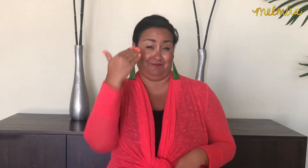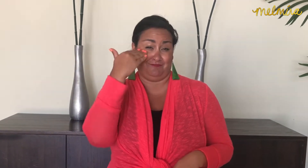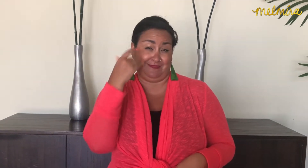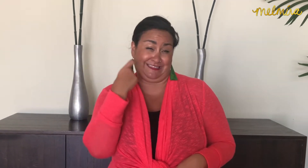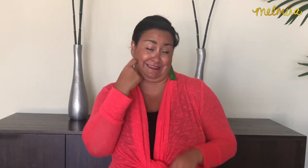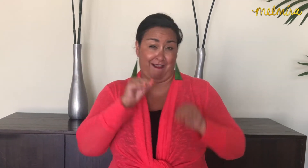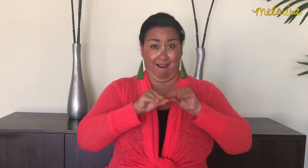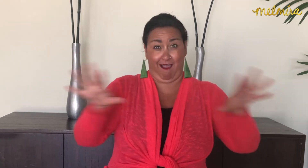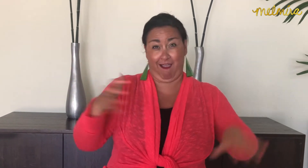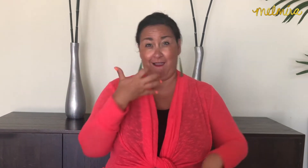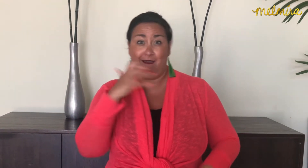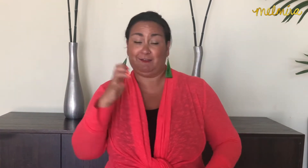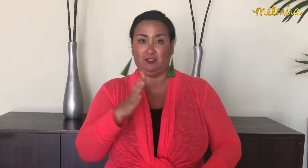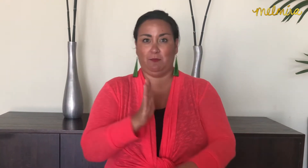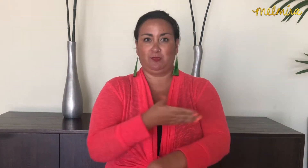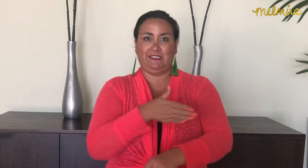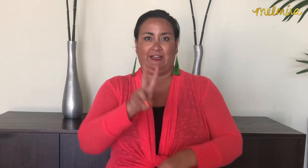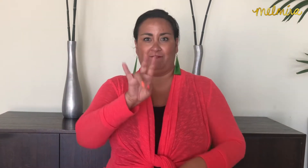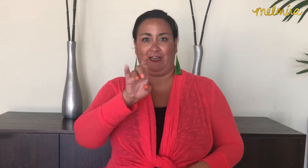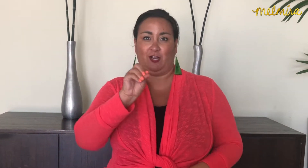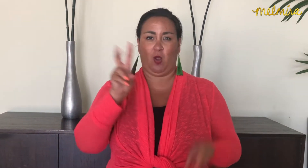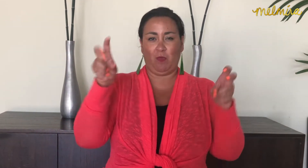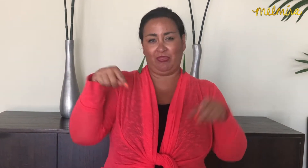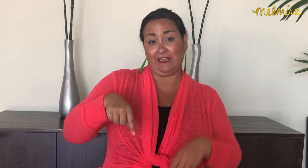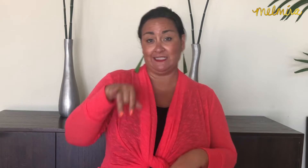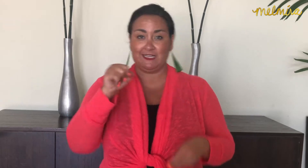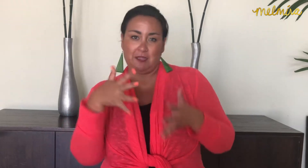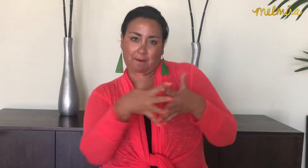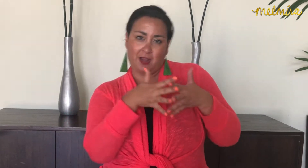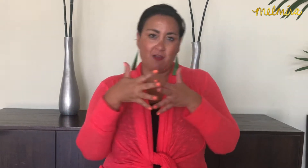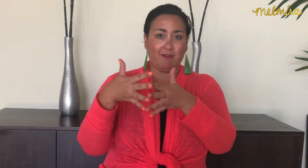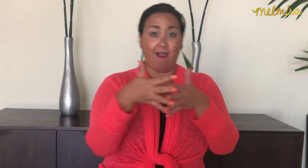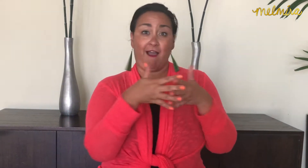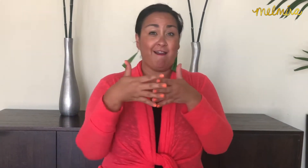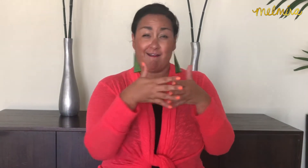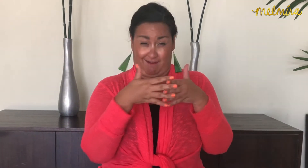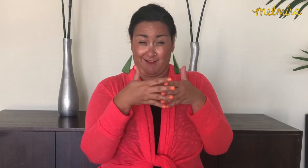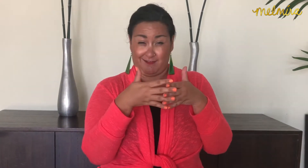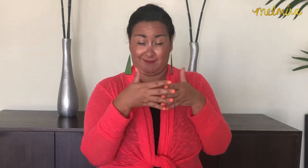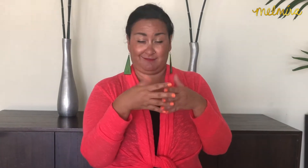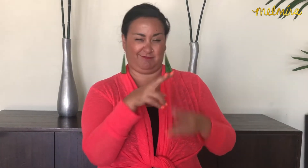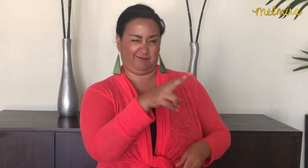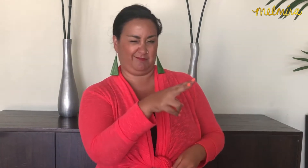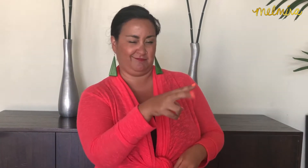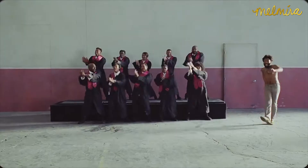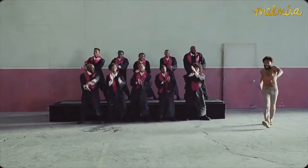You know the recent controversial music video "This is America"? Take a look.